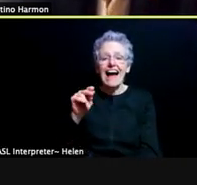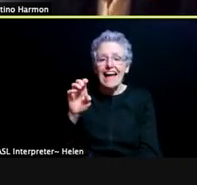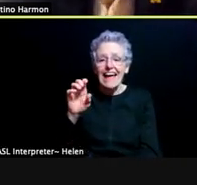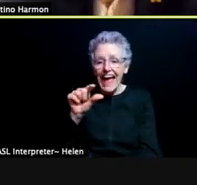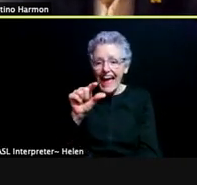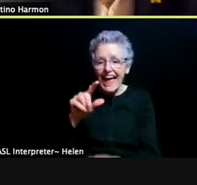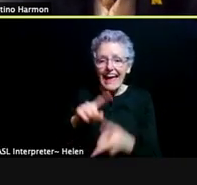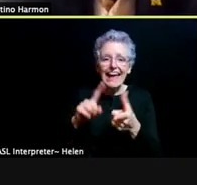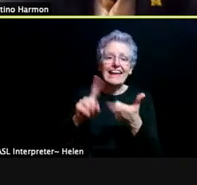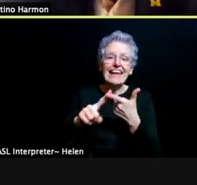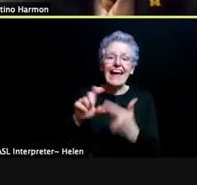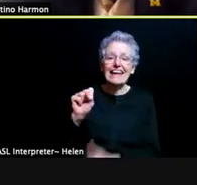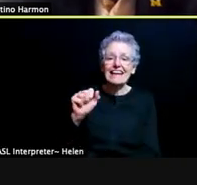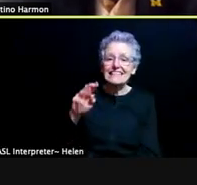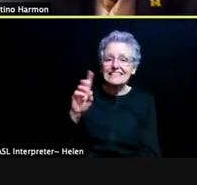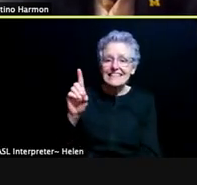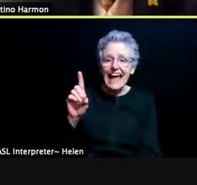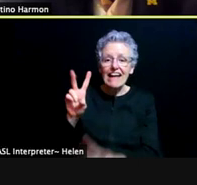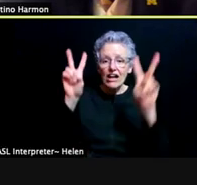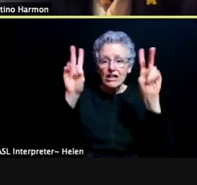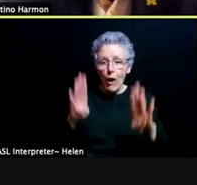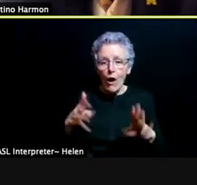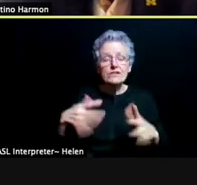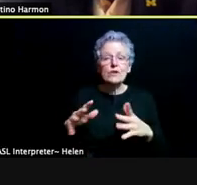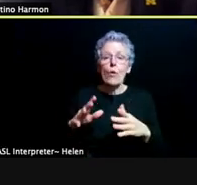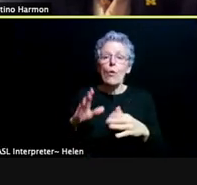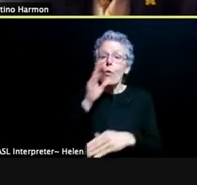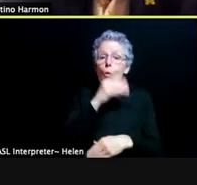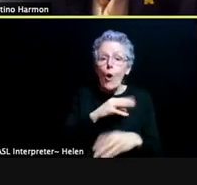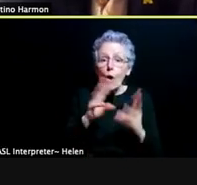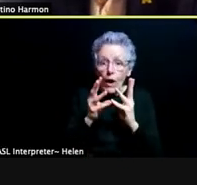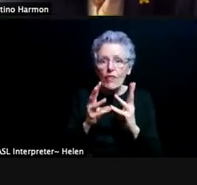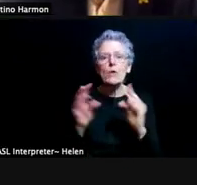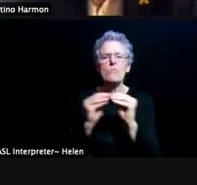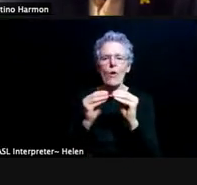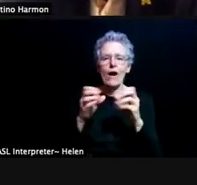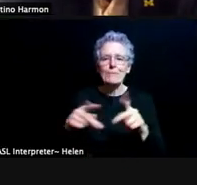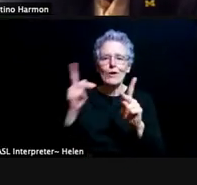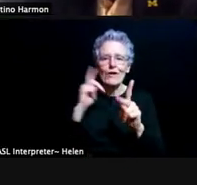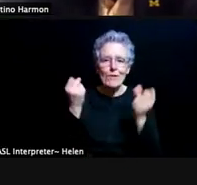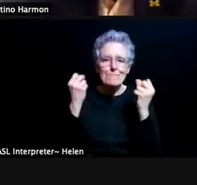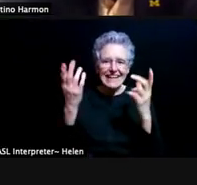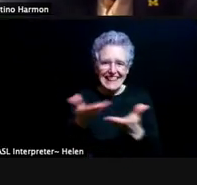So the weather just opens up so many opportunities for more things. Yeah, I've seen a lot of people out and about